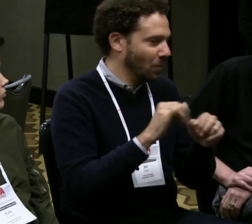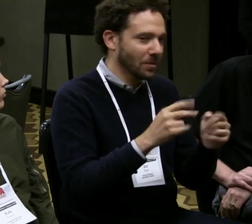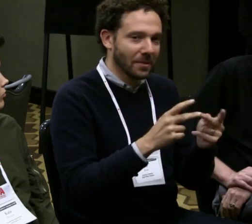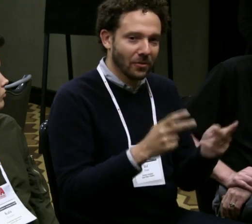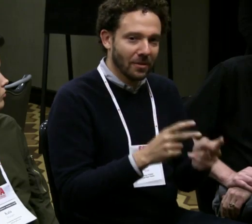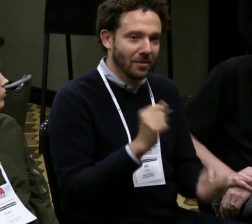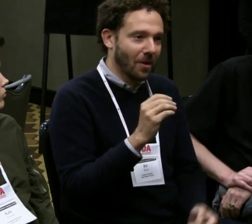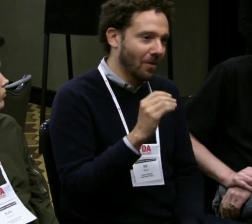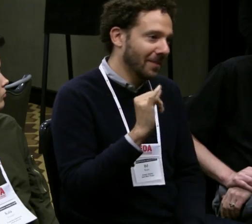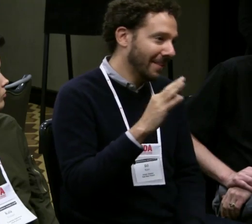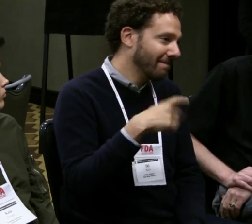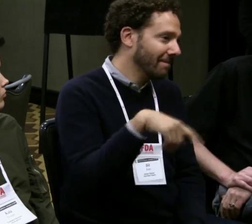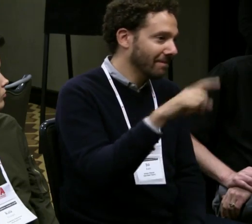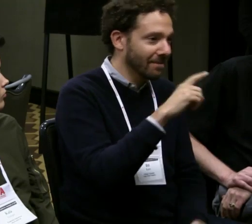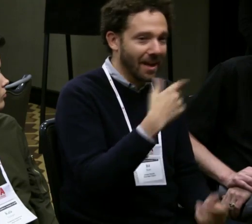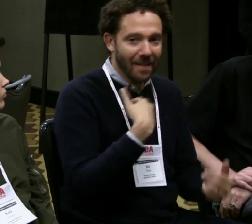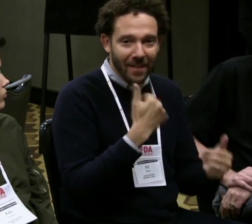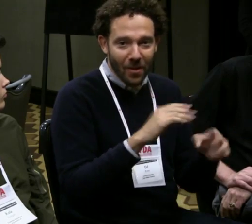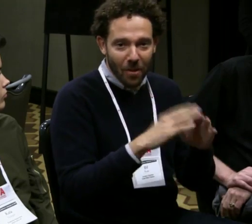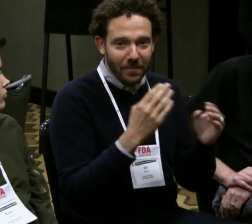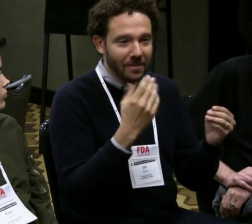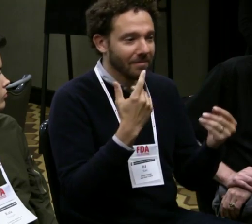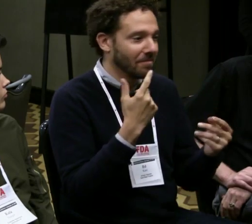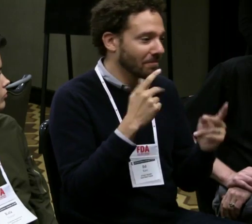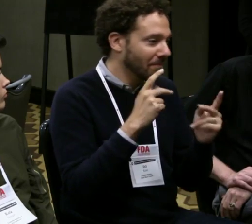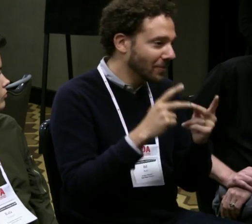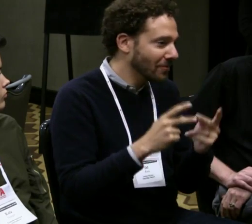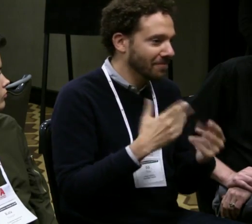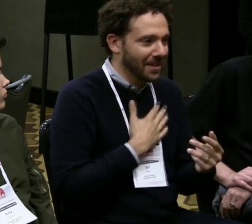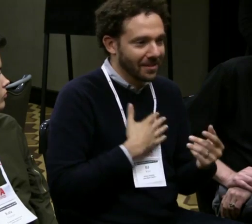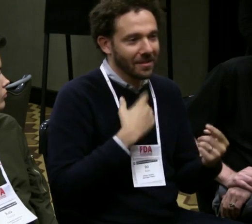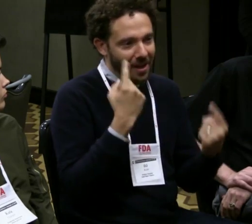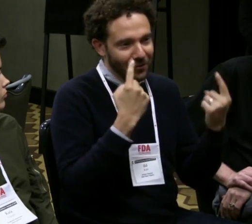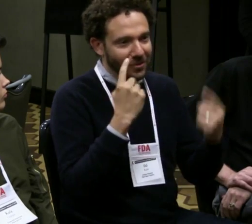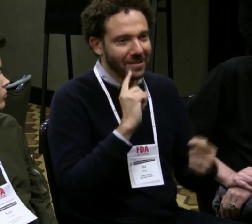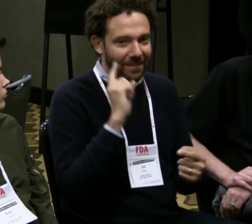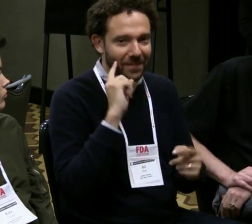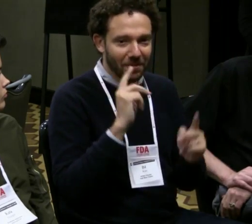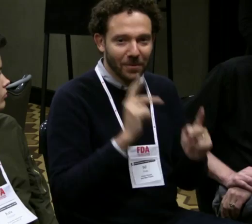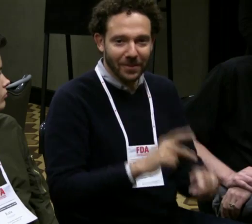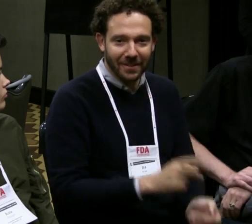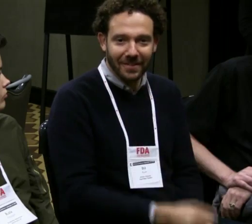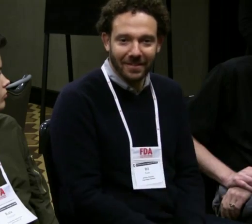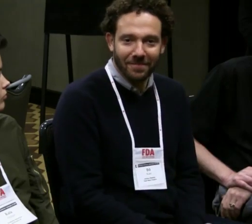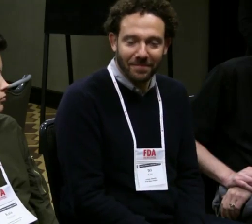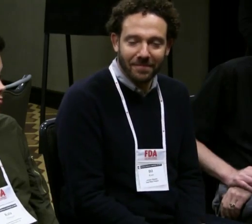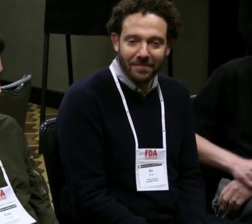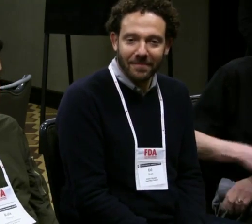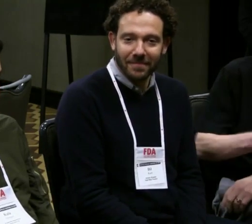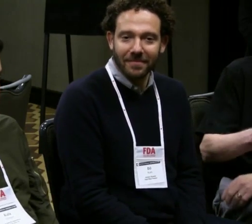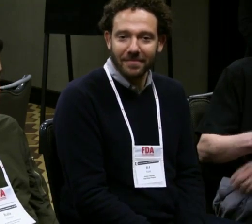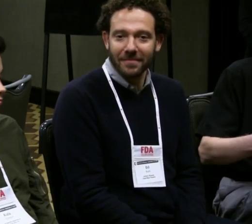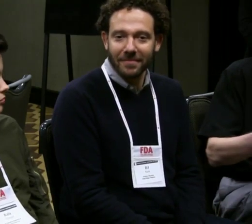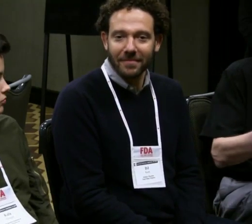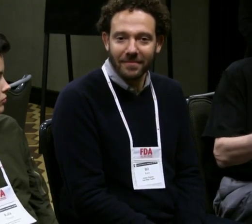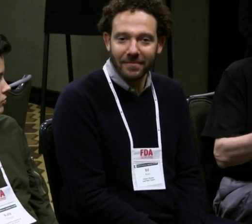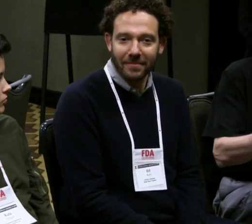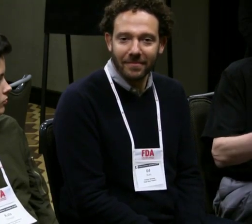So it's really an important thing to invest from the beginning to have that accessibility ready and be considerate